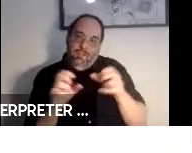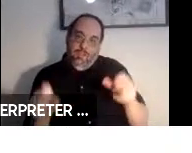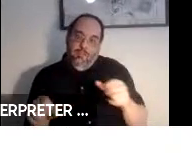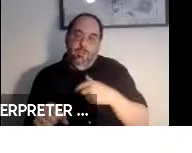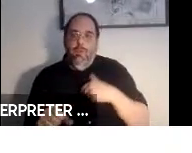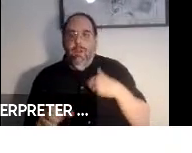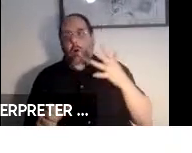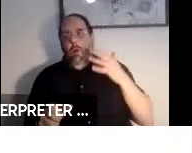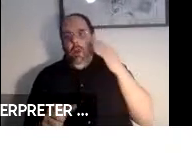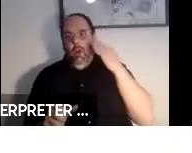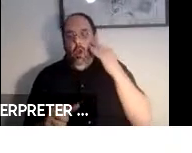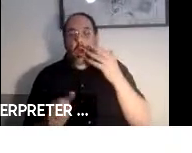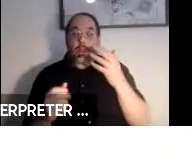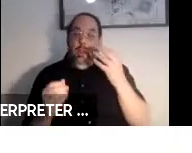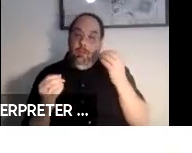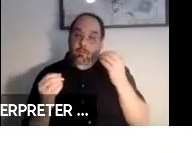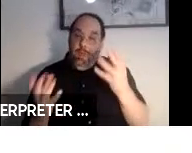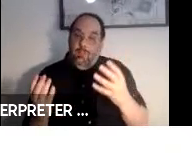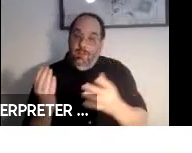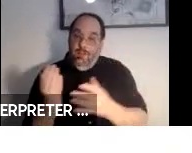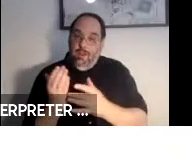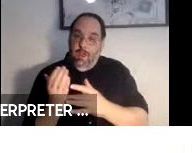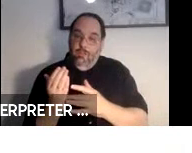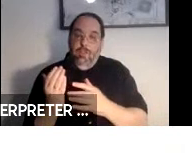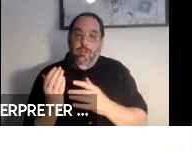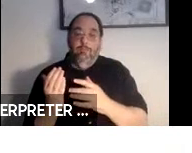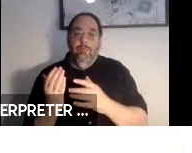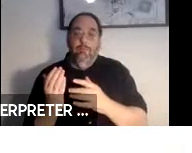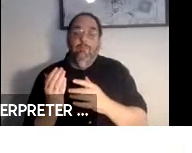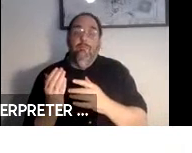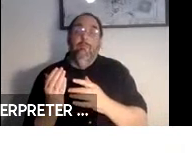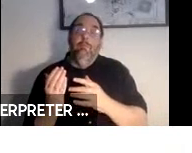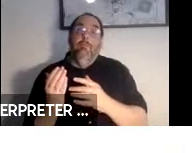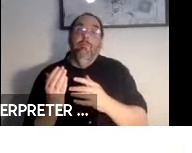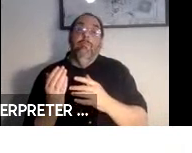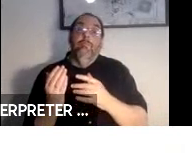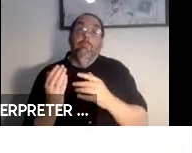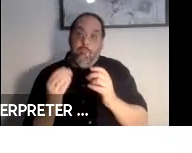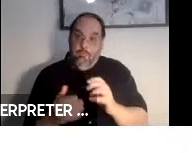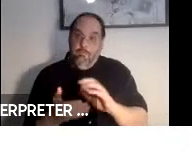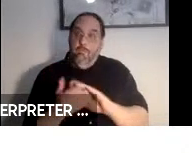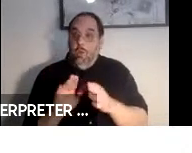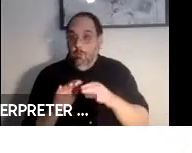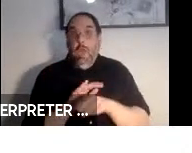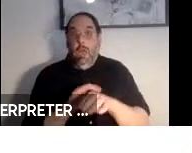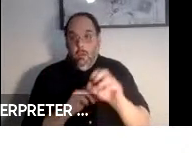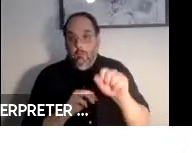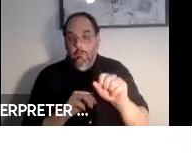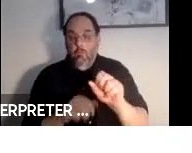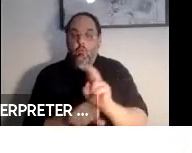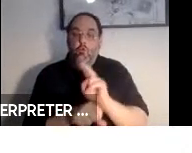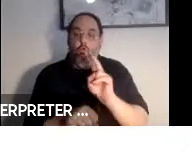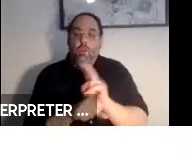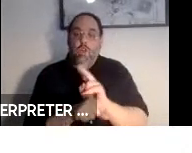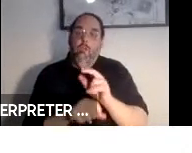many of the information technologies can be made accessible using traditional well-known